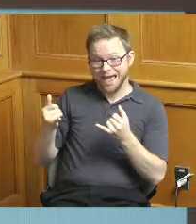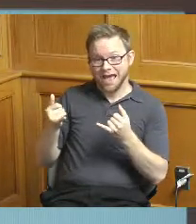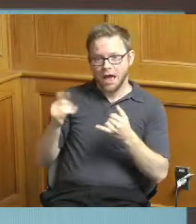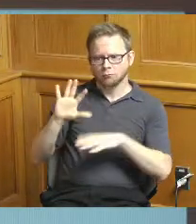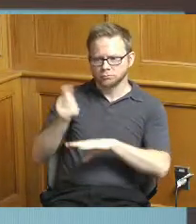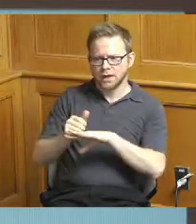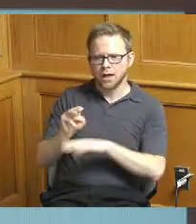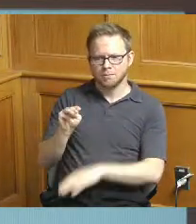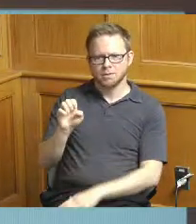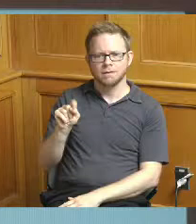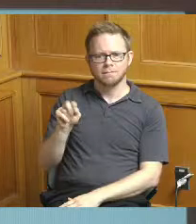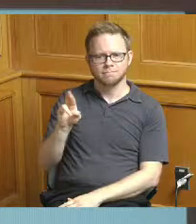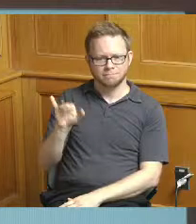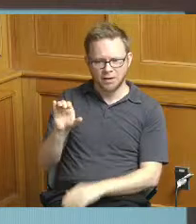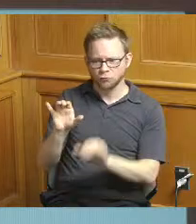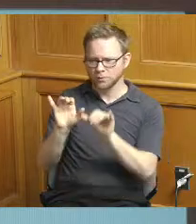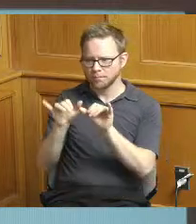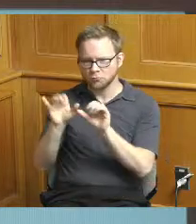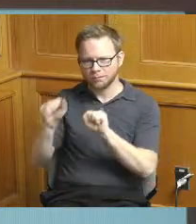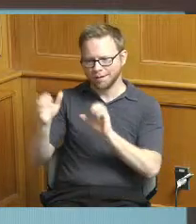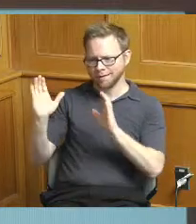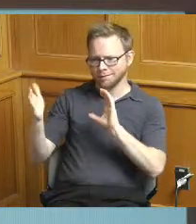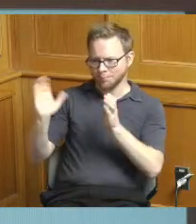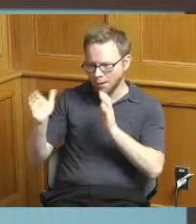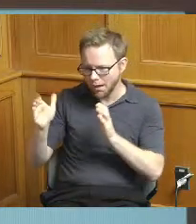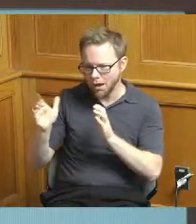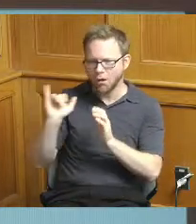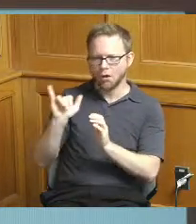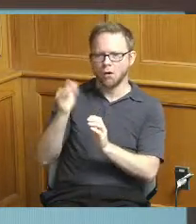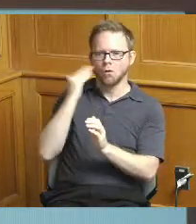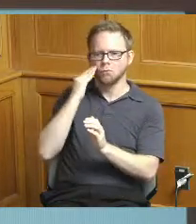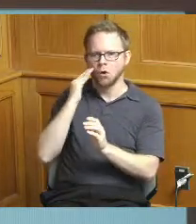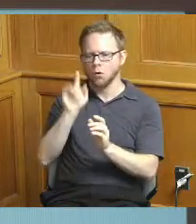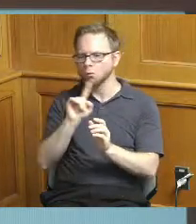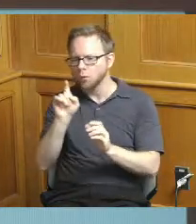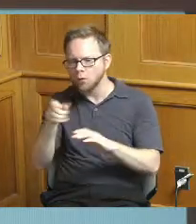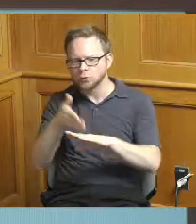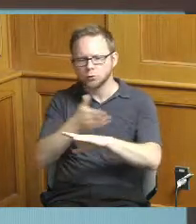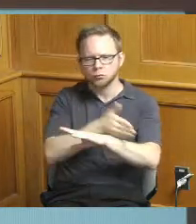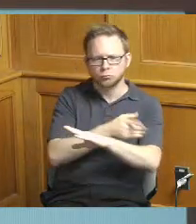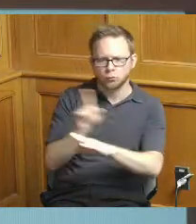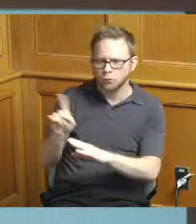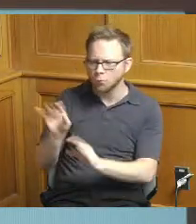to improve our performance is something that we've really you know invested in and and Stantech and